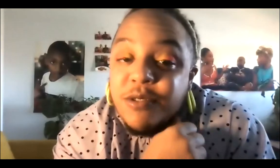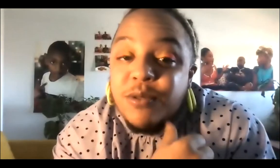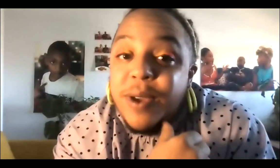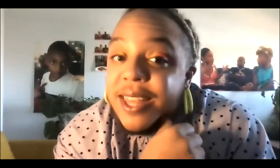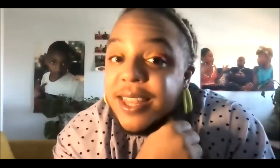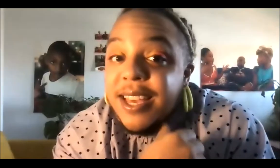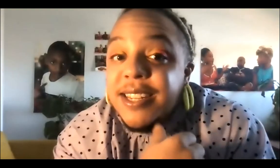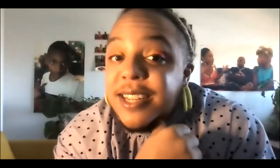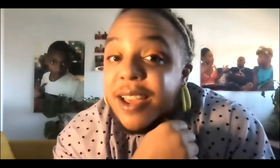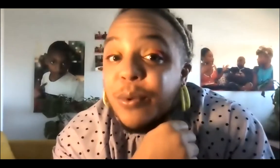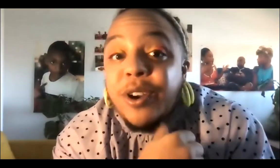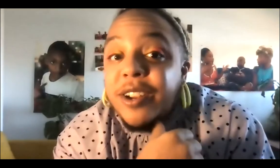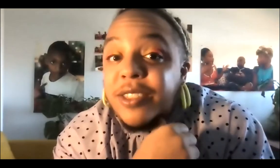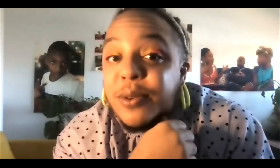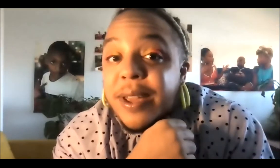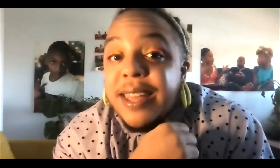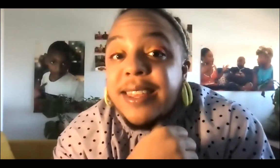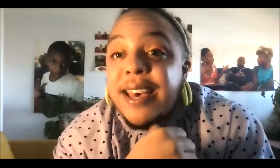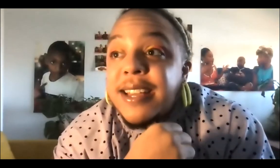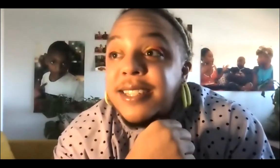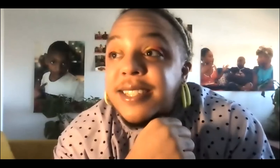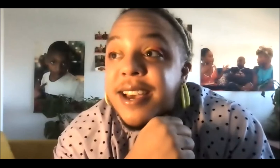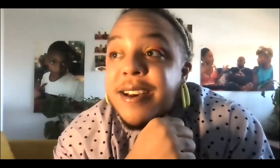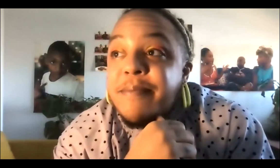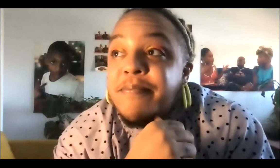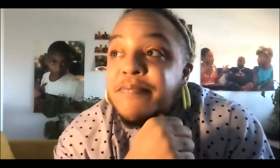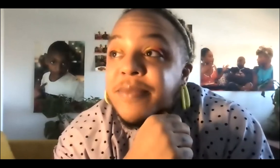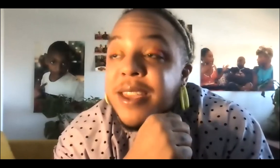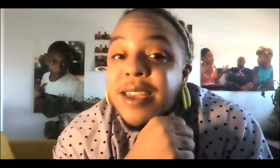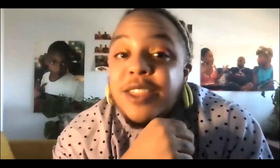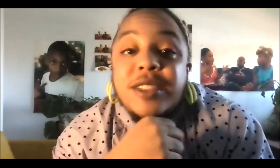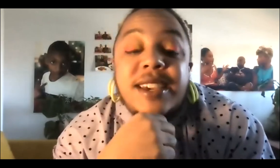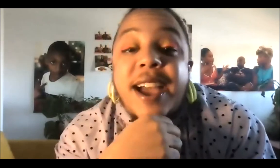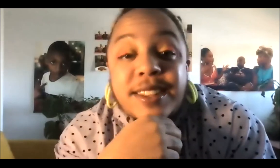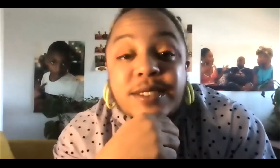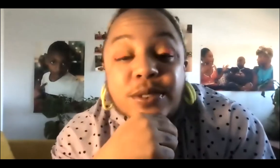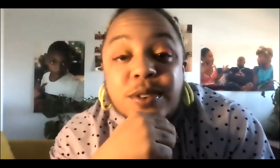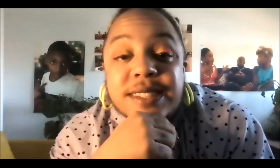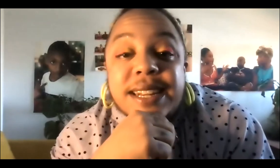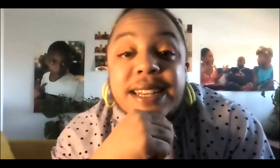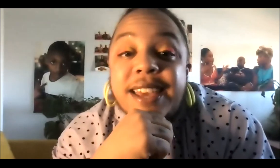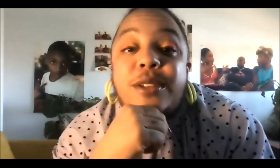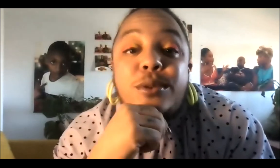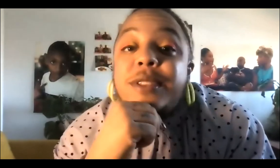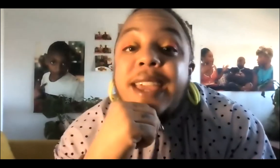The way that I work, the way that, the kinds of stories that I tell, who the